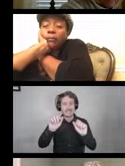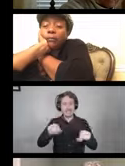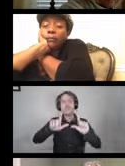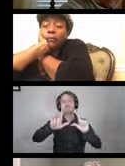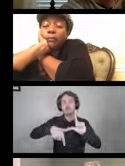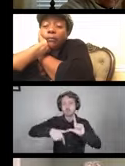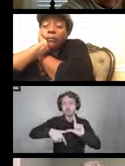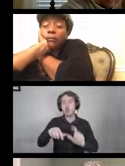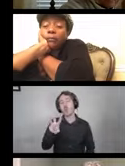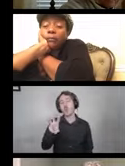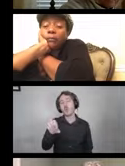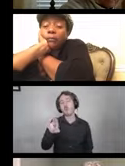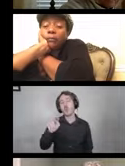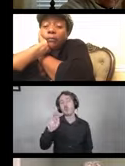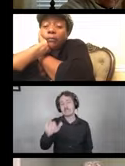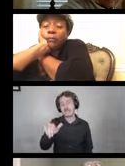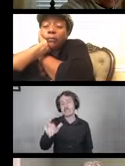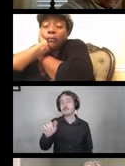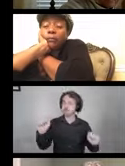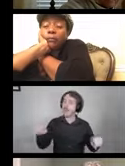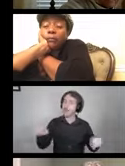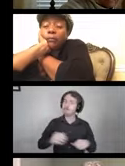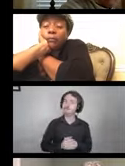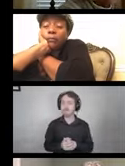to be mindful of those pieces as well too.